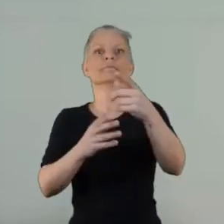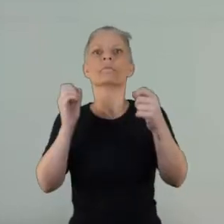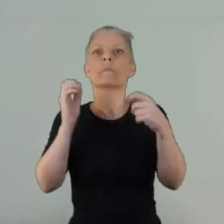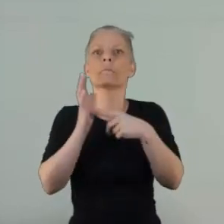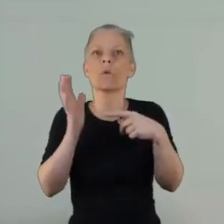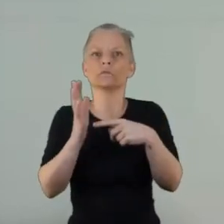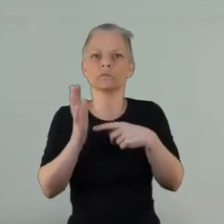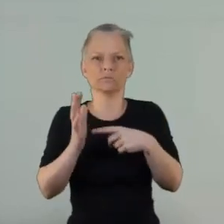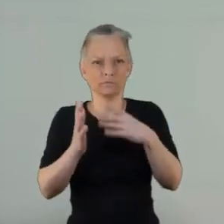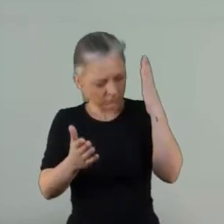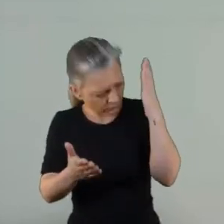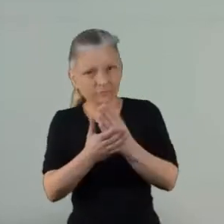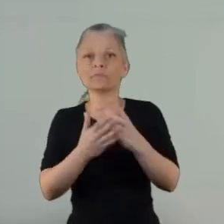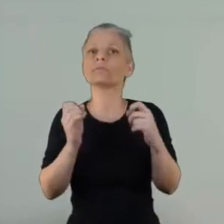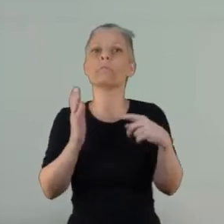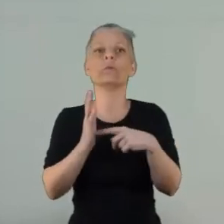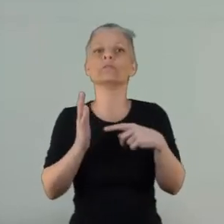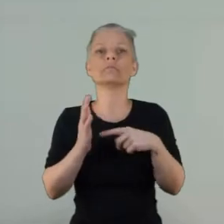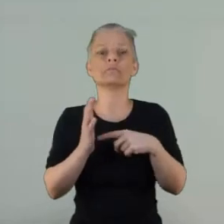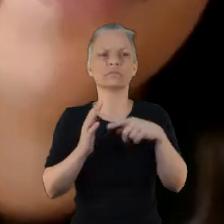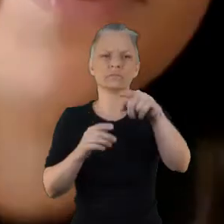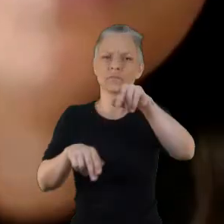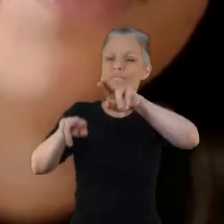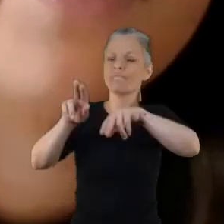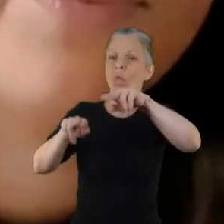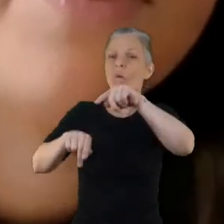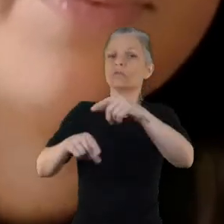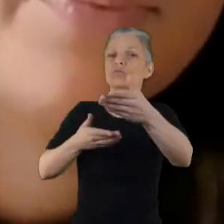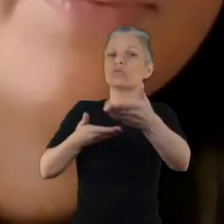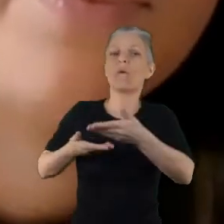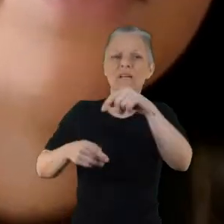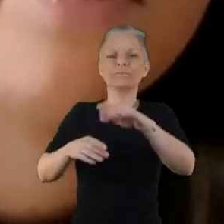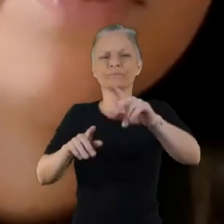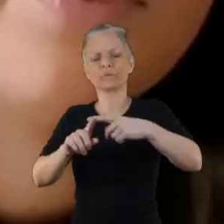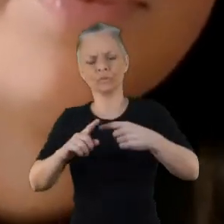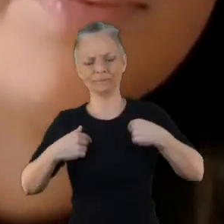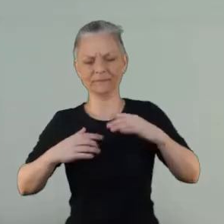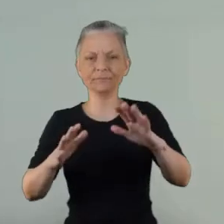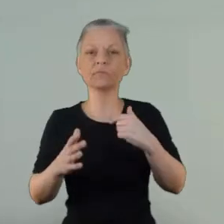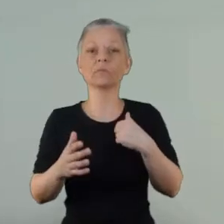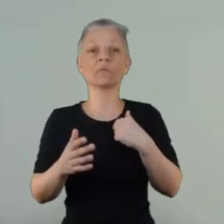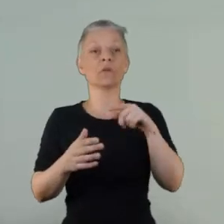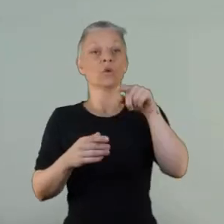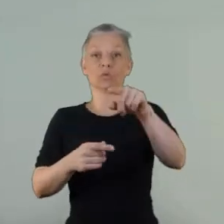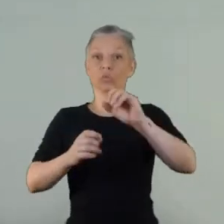see what things need to change and I just kind of don't want anyone to go through what I went through growing up.